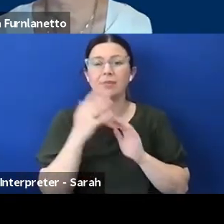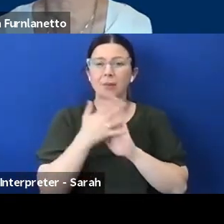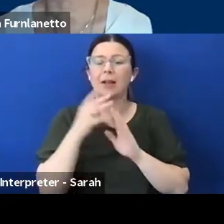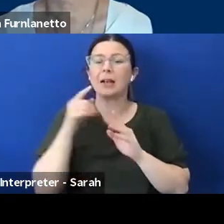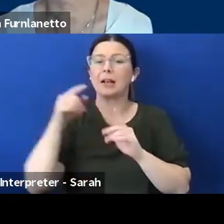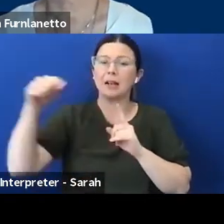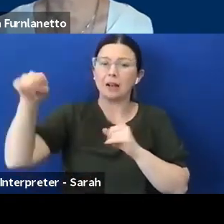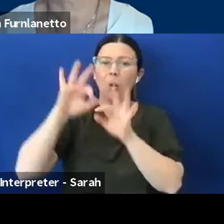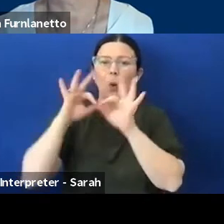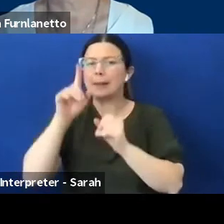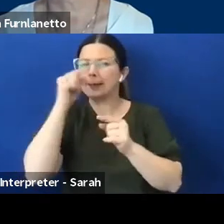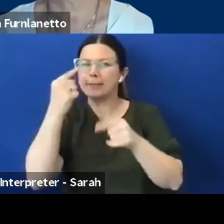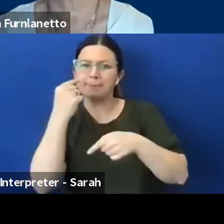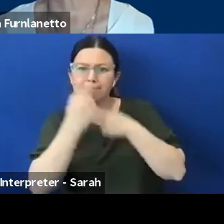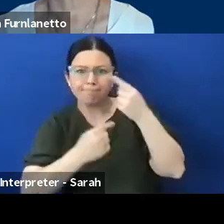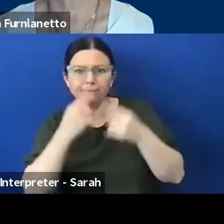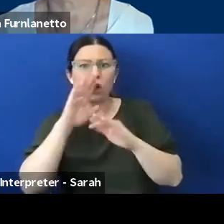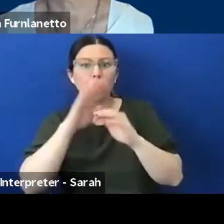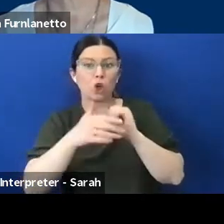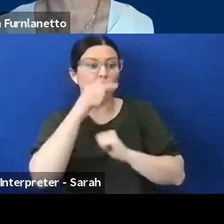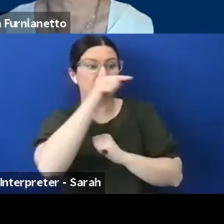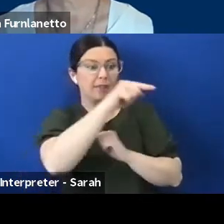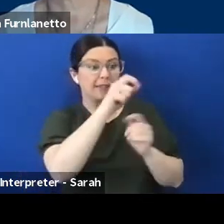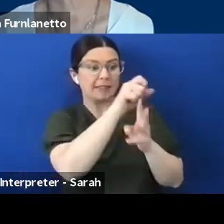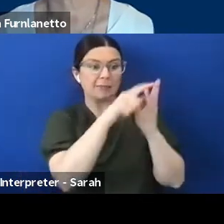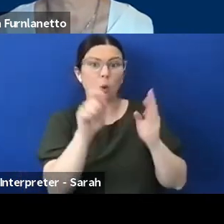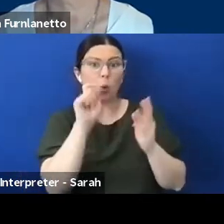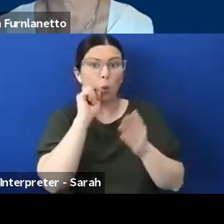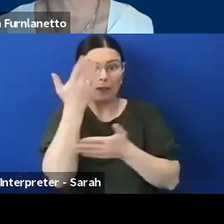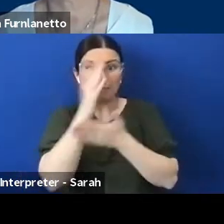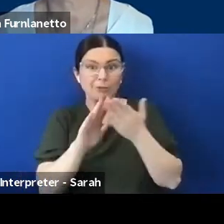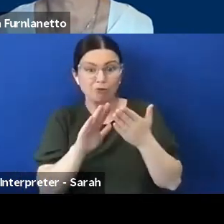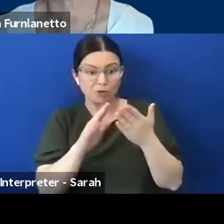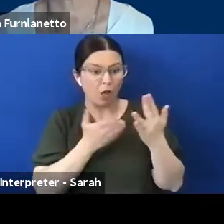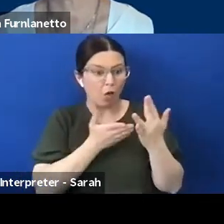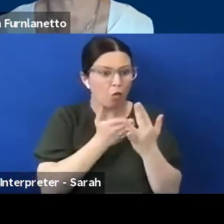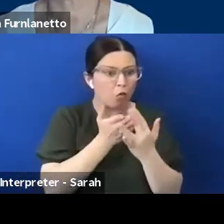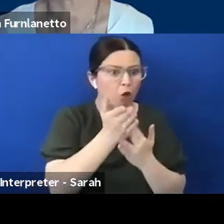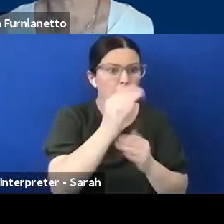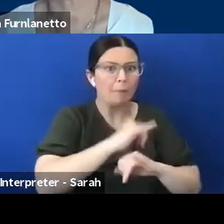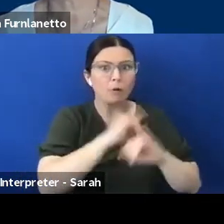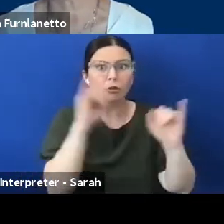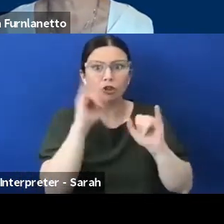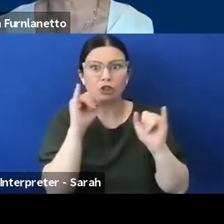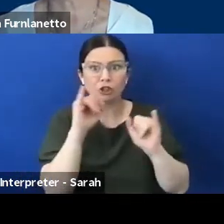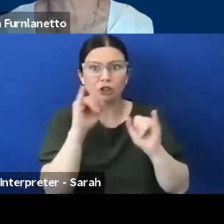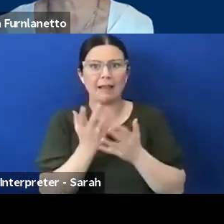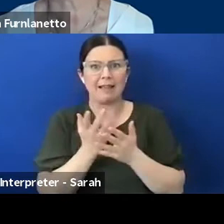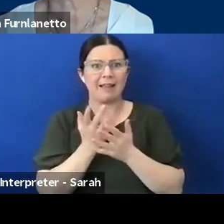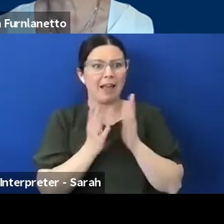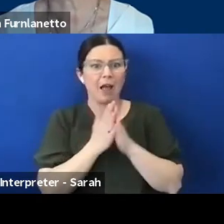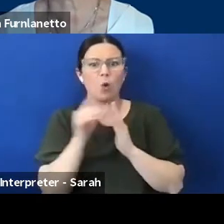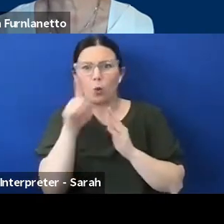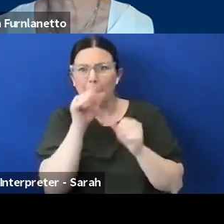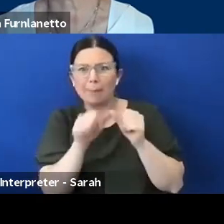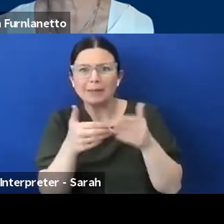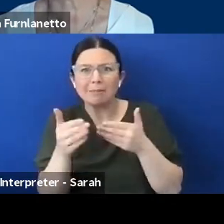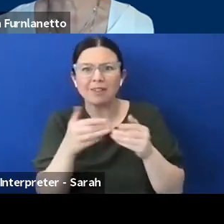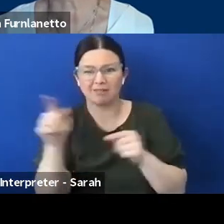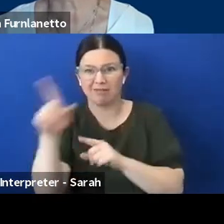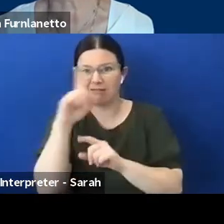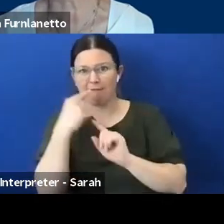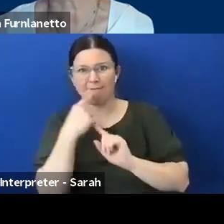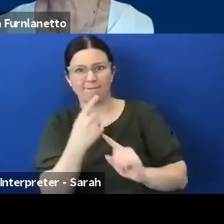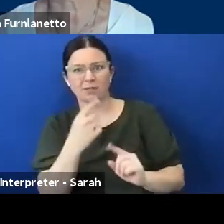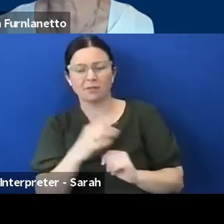themselves in extremis. I'm going to use my tried and tested but it